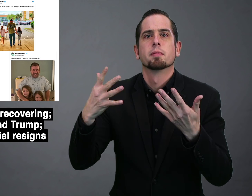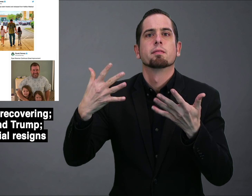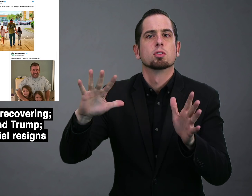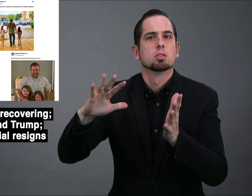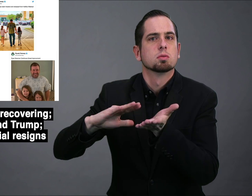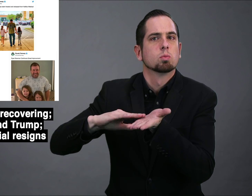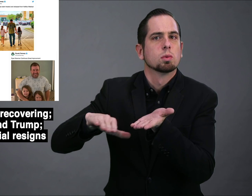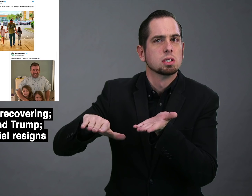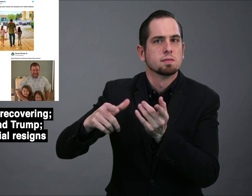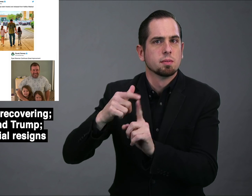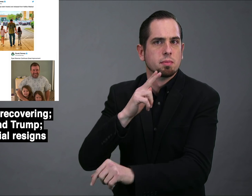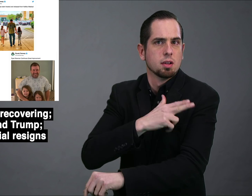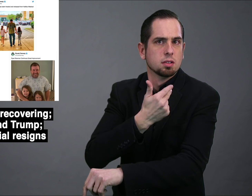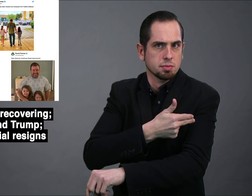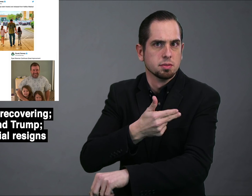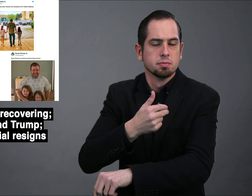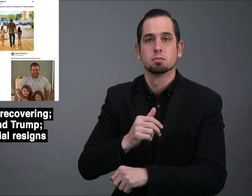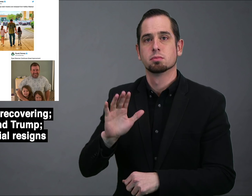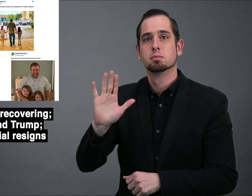has been released from a hospital.